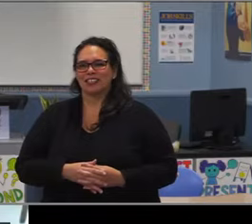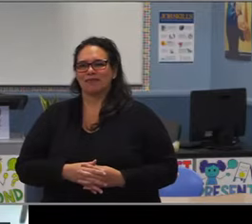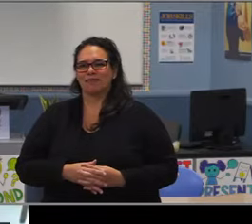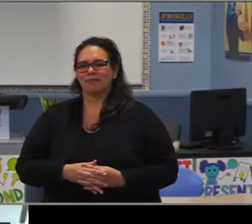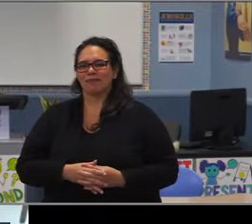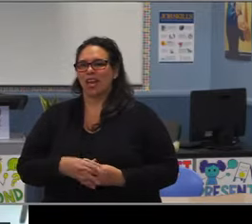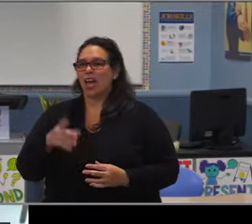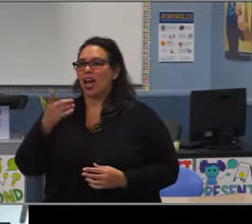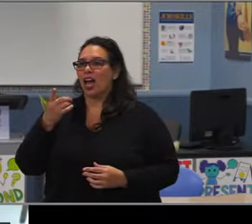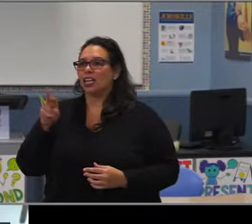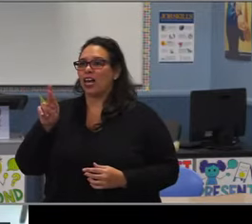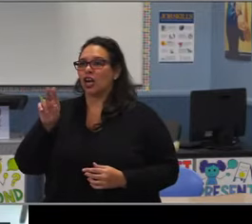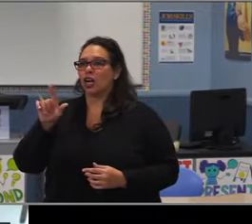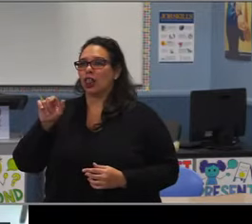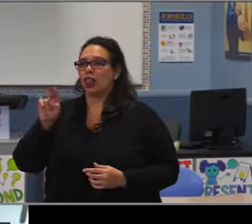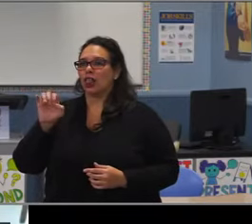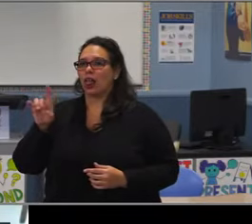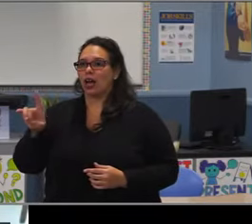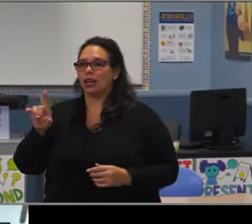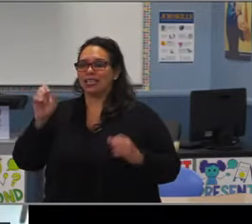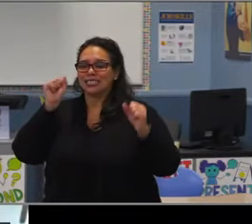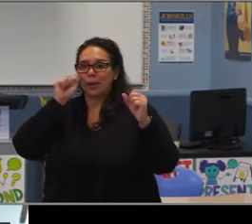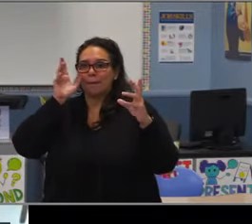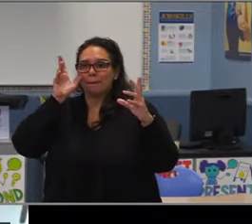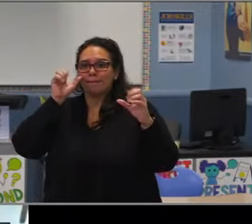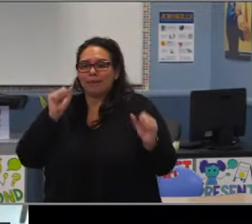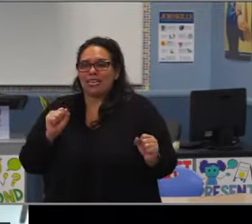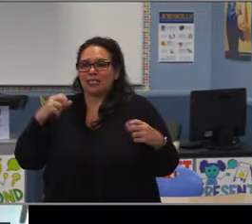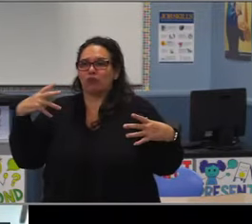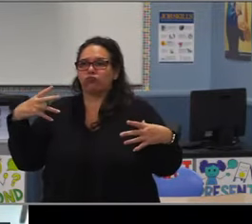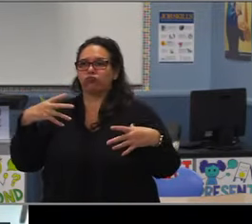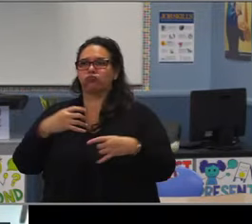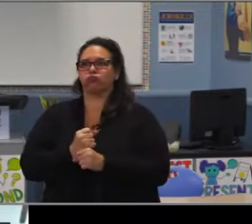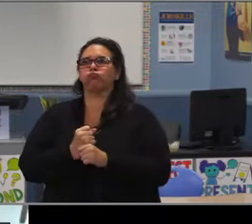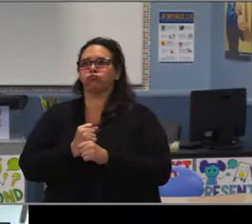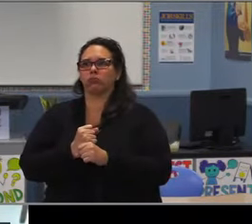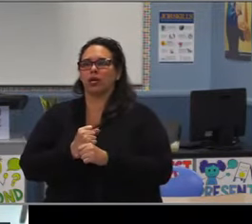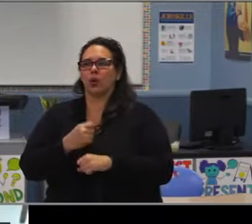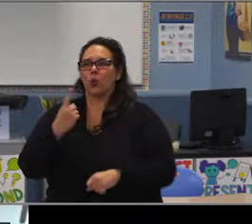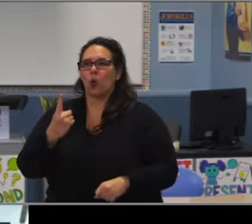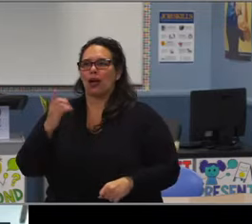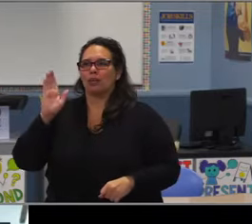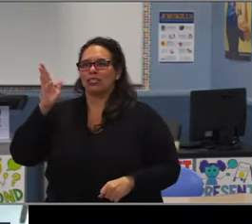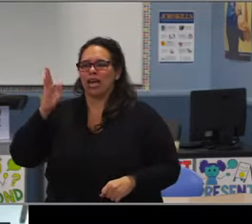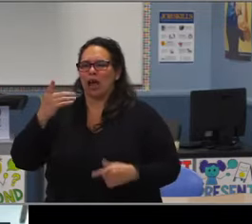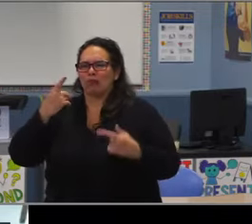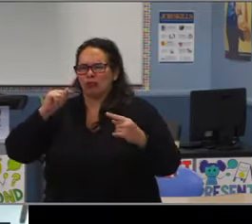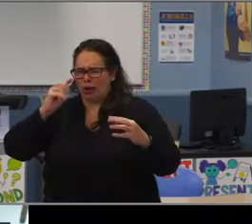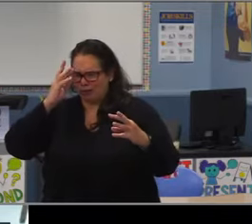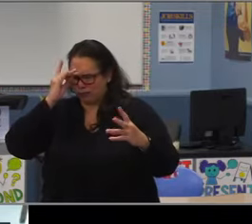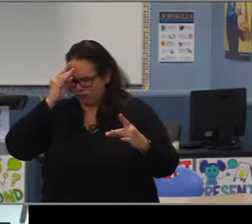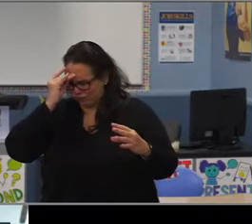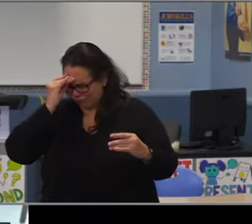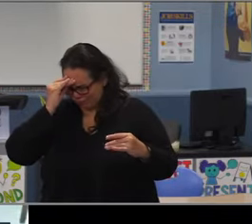get supported by those same teachers. So that's really where that impact lies in terms of,